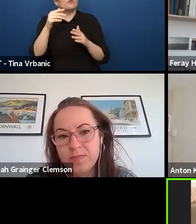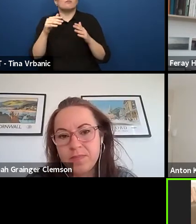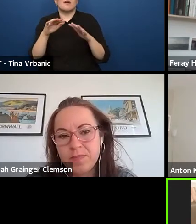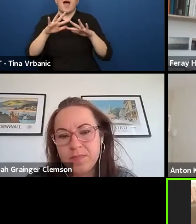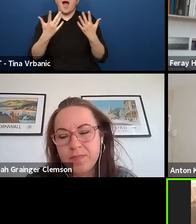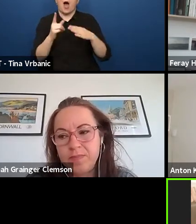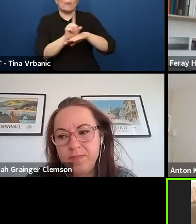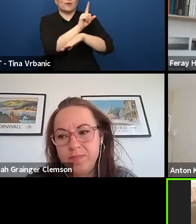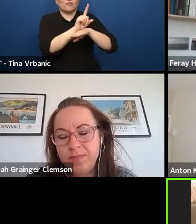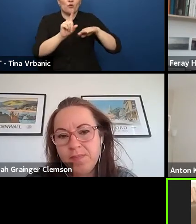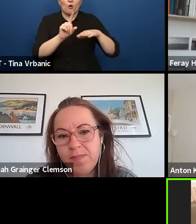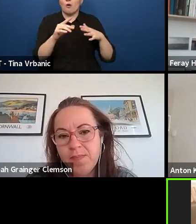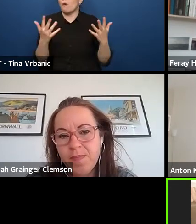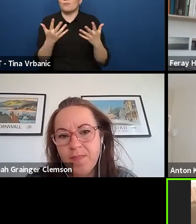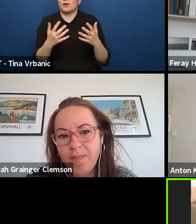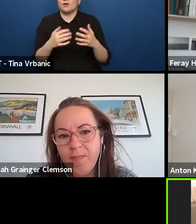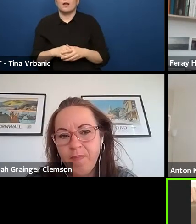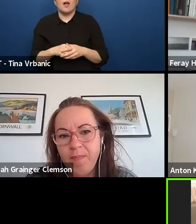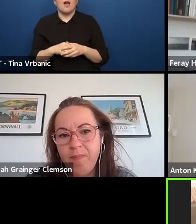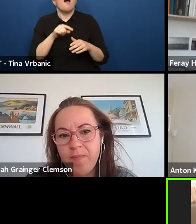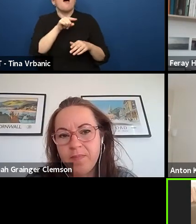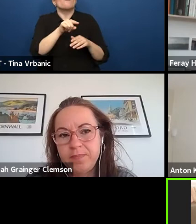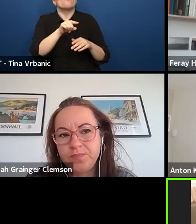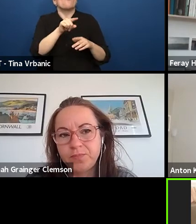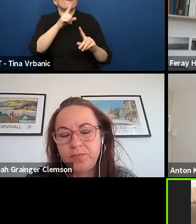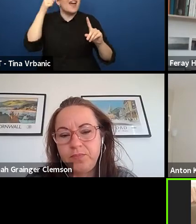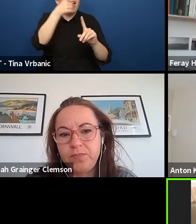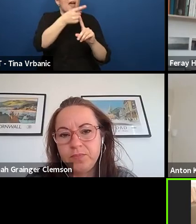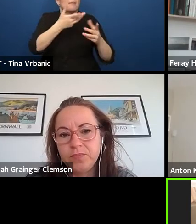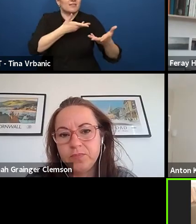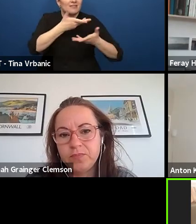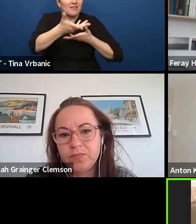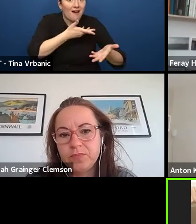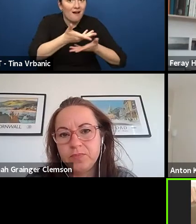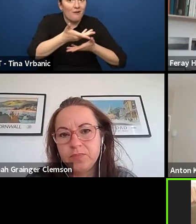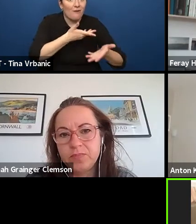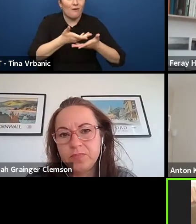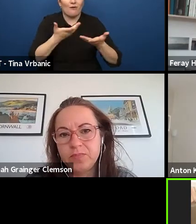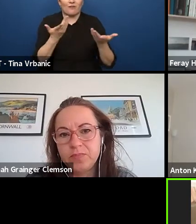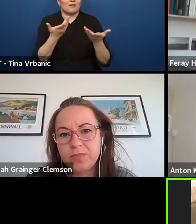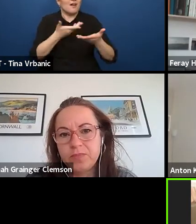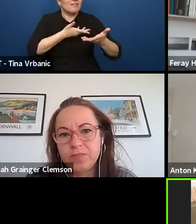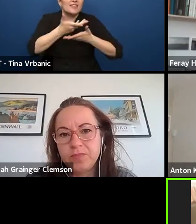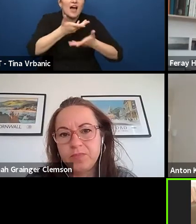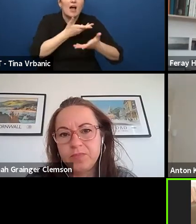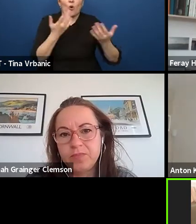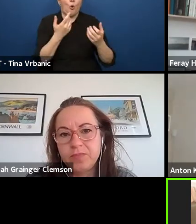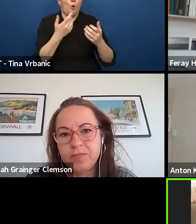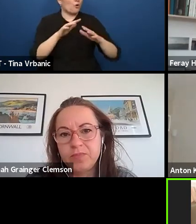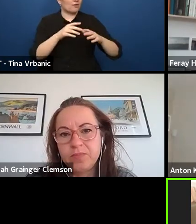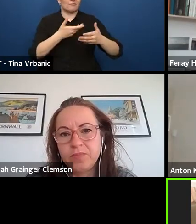to set the dialogue and to create a space, to have a dialogue with our audience,